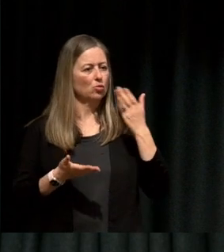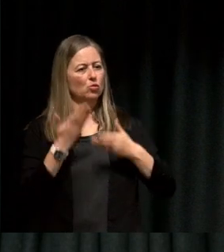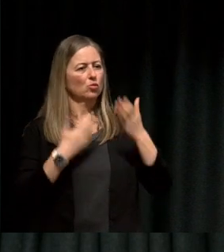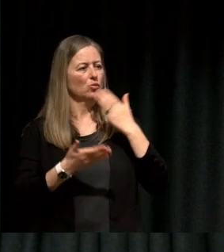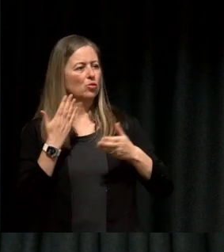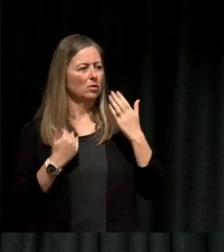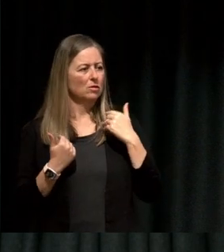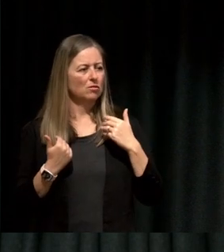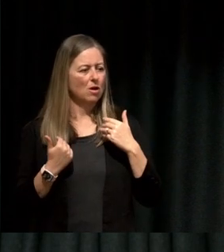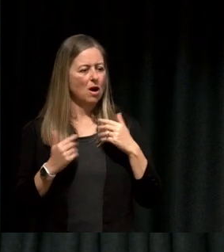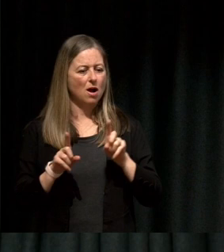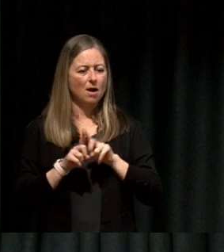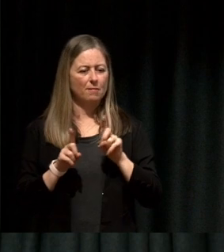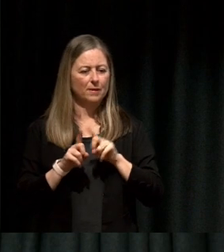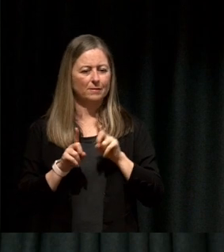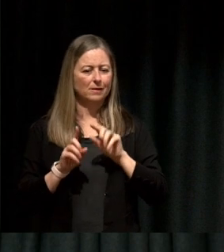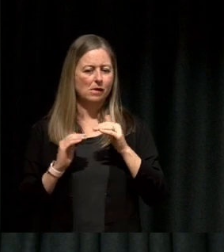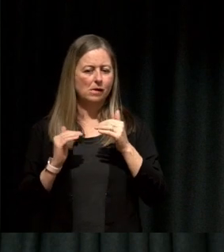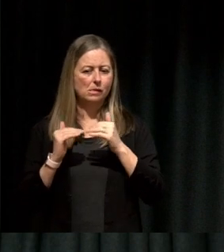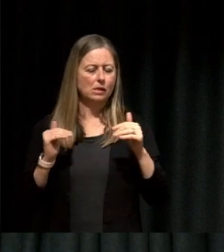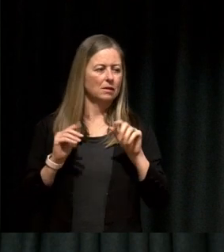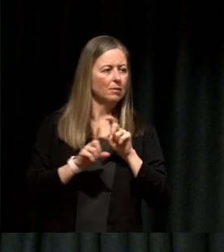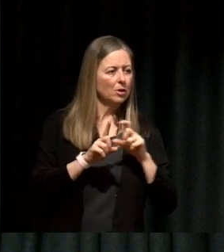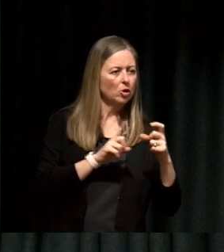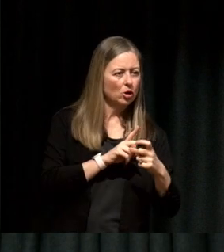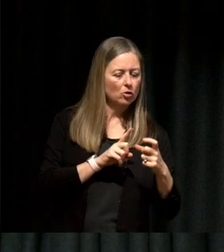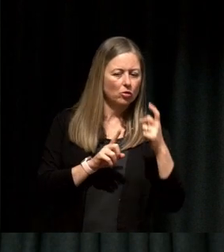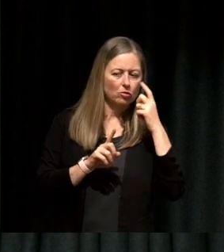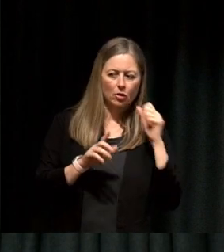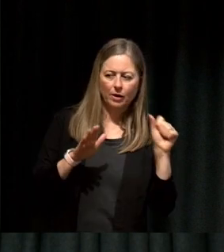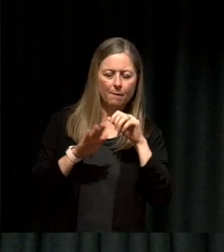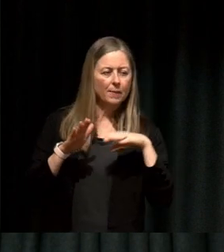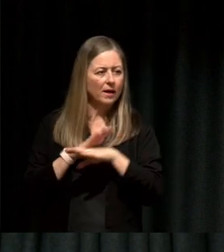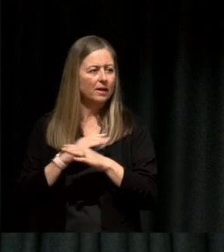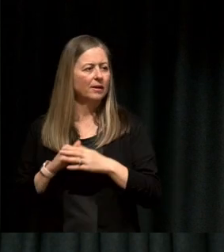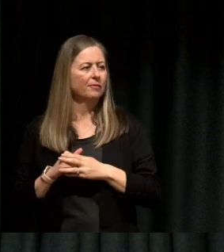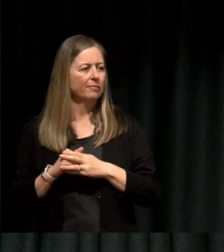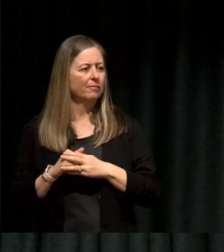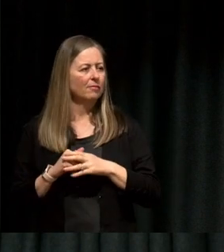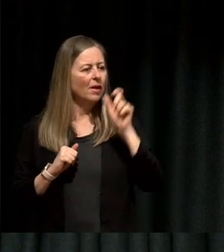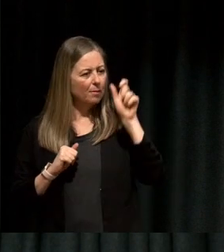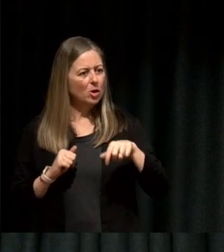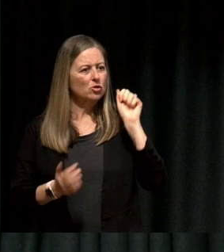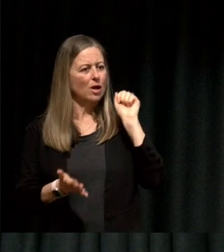own culture and trying to find a way in as a new generation, and the person said oh that's exactly how I feel, that's exactly right.